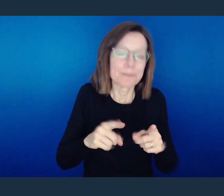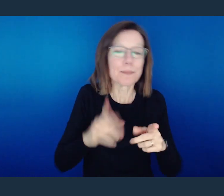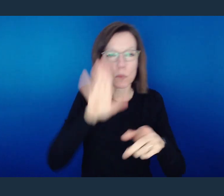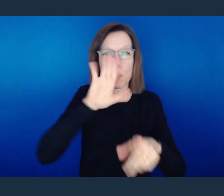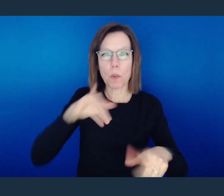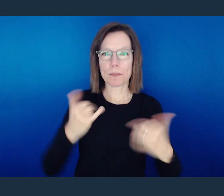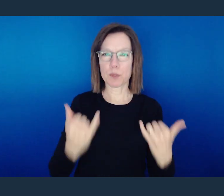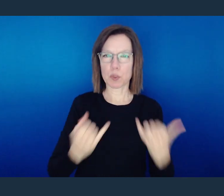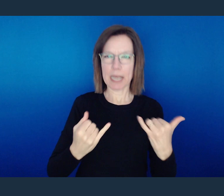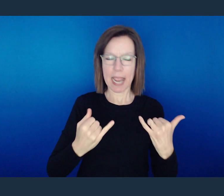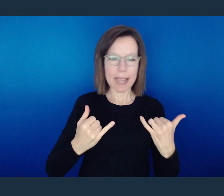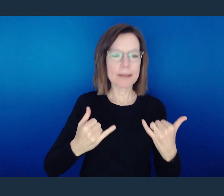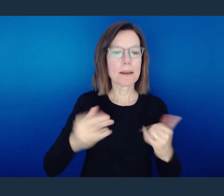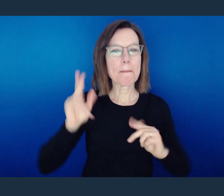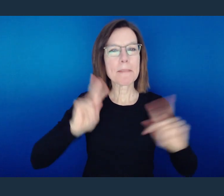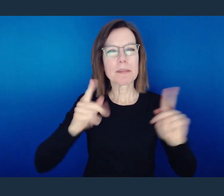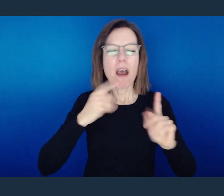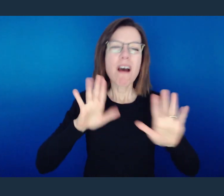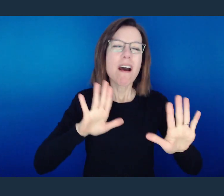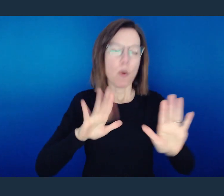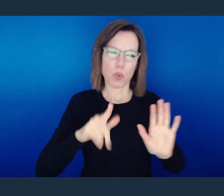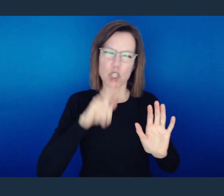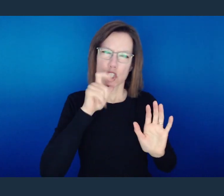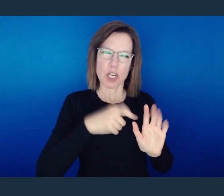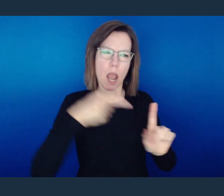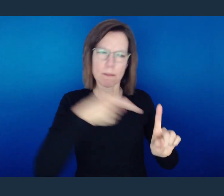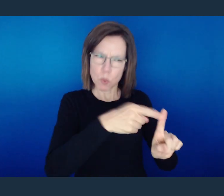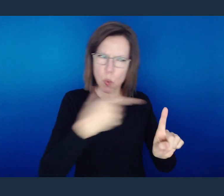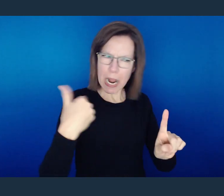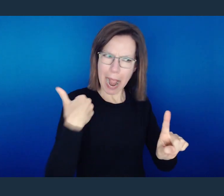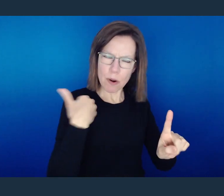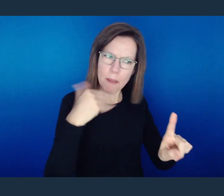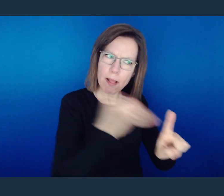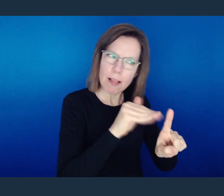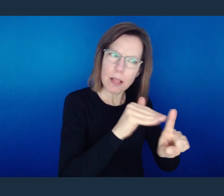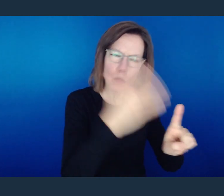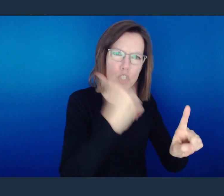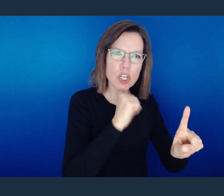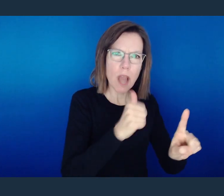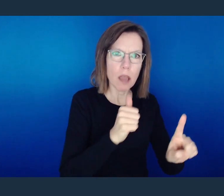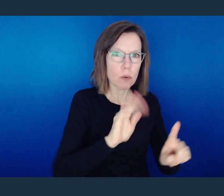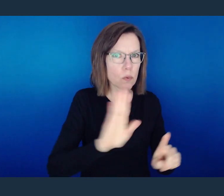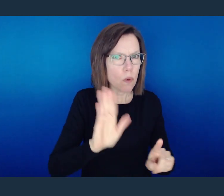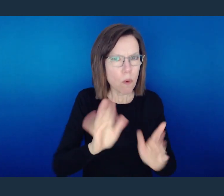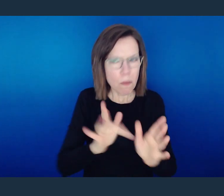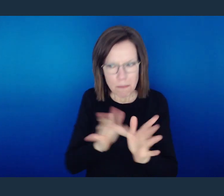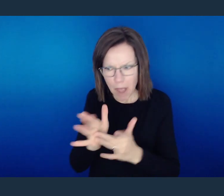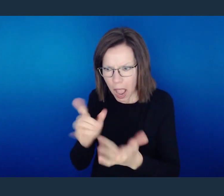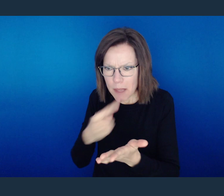Today we hear statements that say, you know, we shouldn't hold people accountable. That's not biblical!